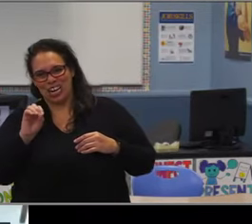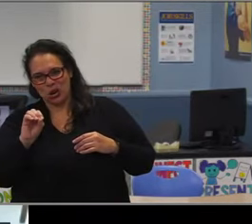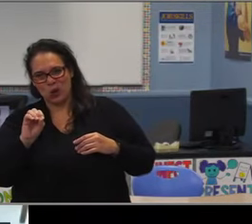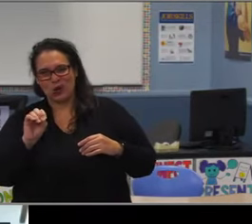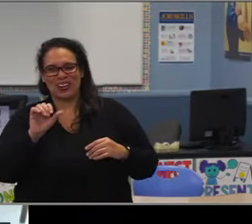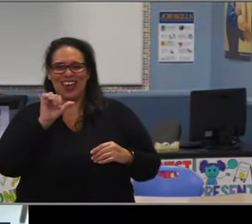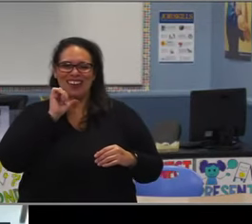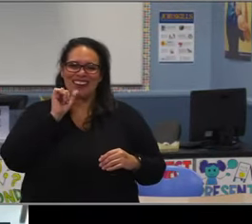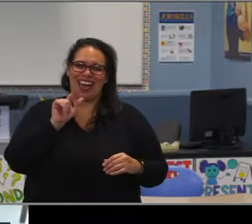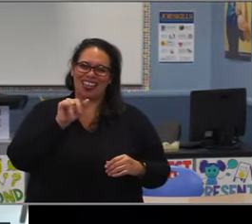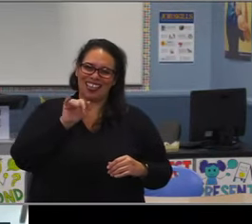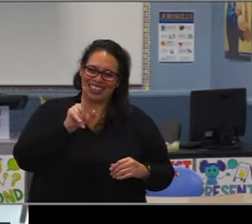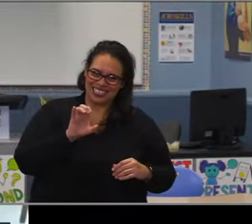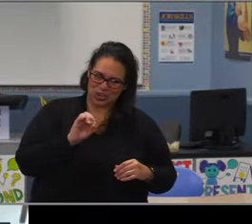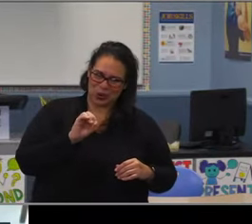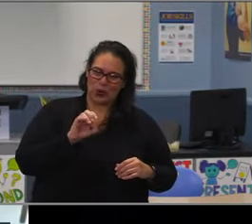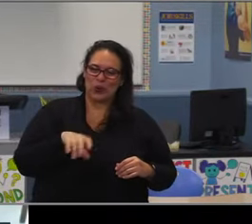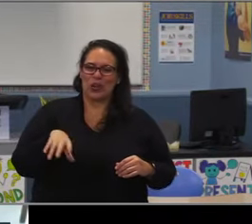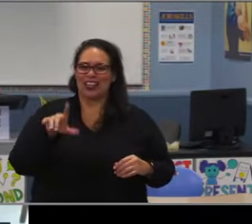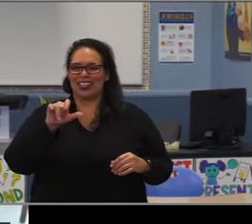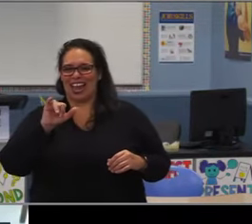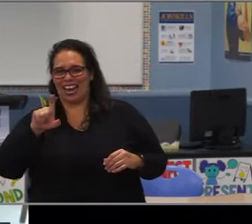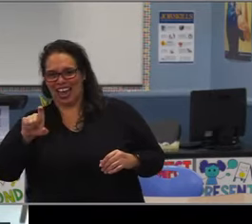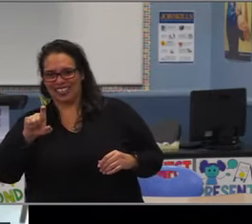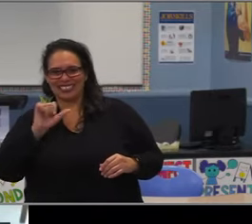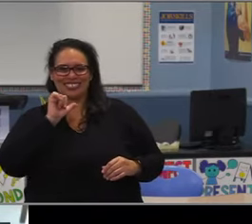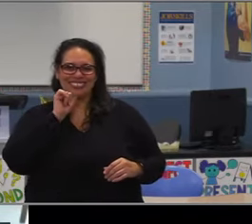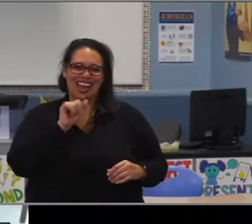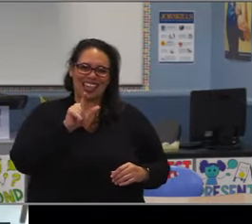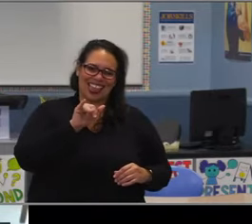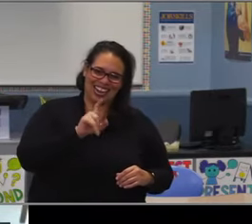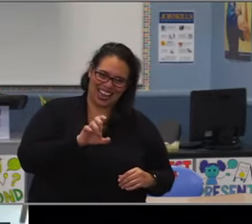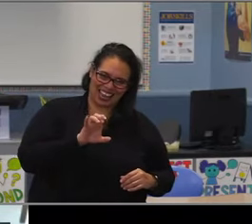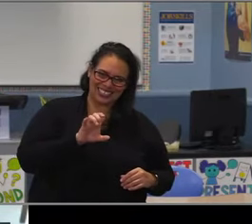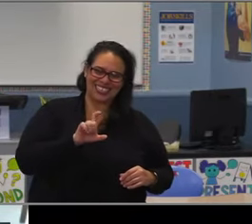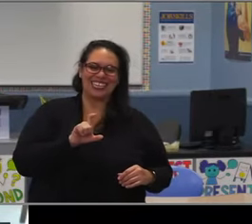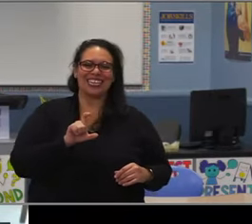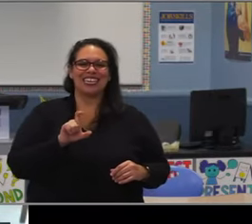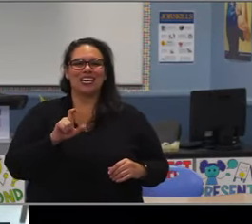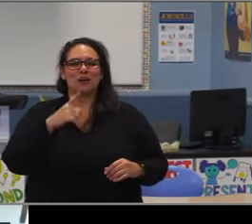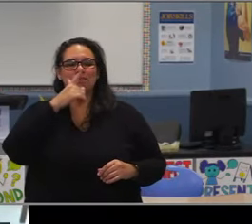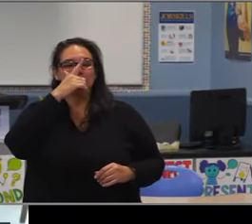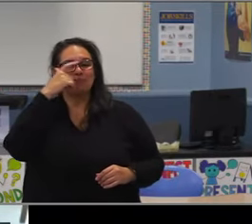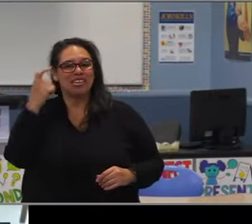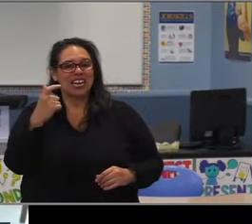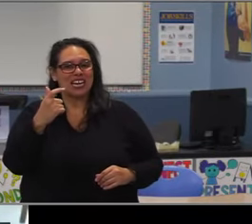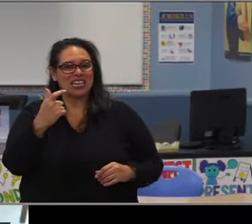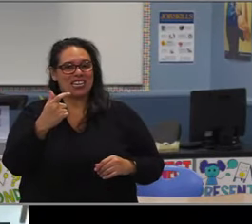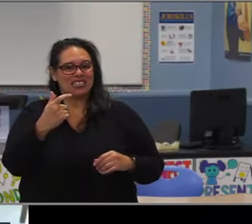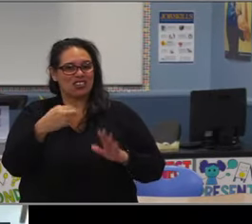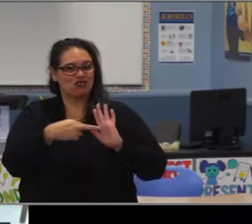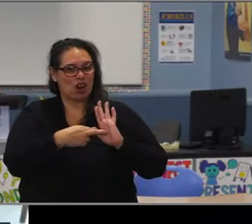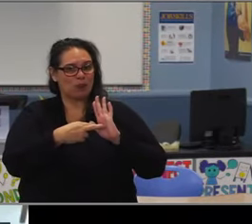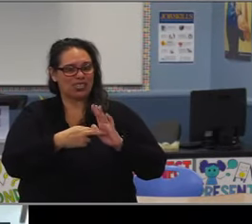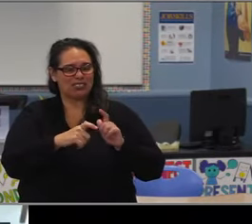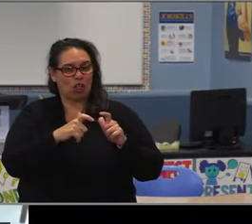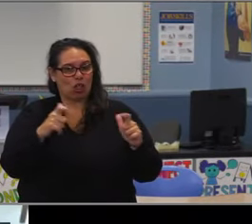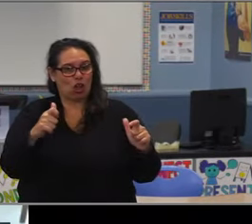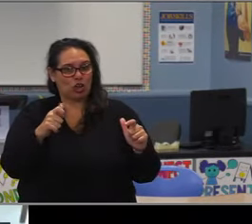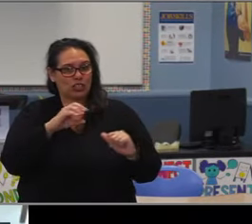So our percentages therefore are greatly increased knowing that this is the gateway to algebra in middle school.